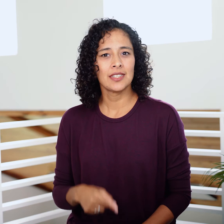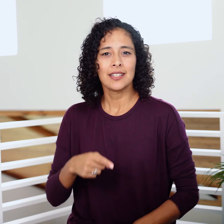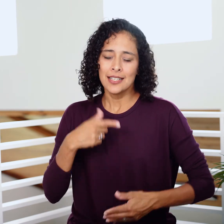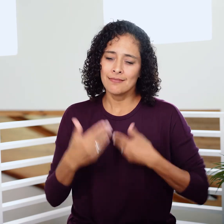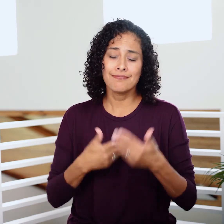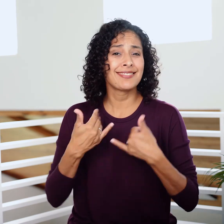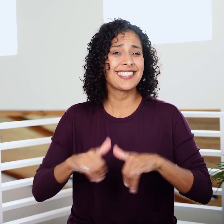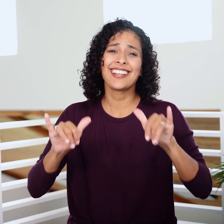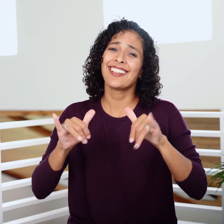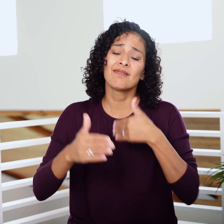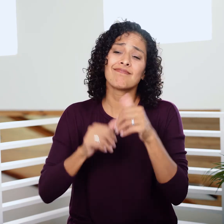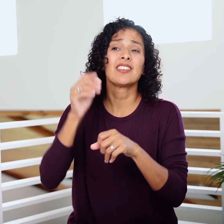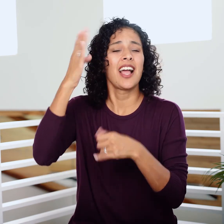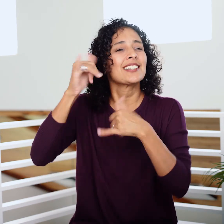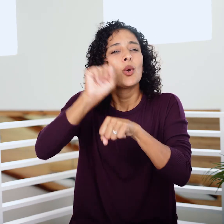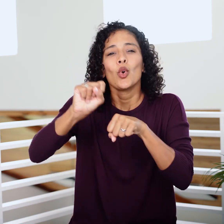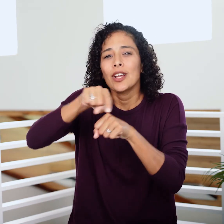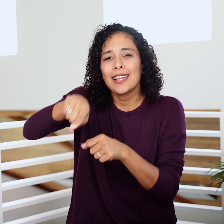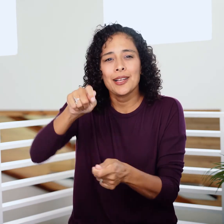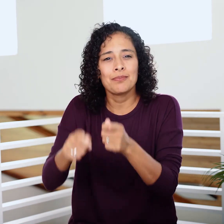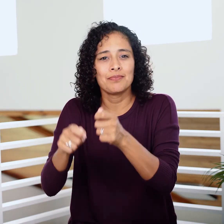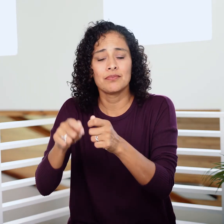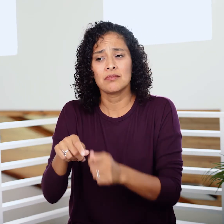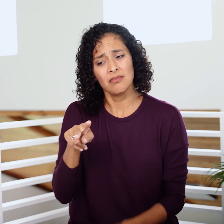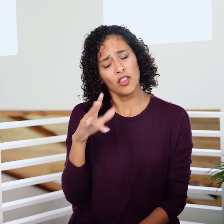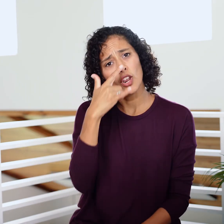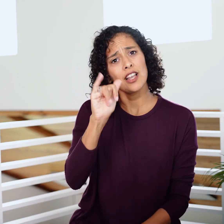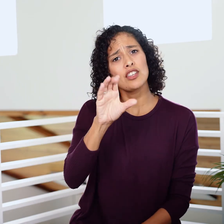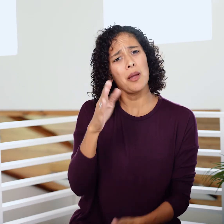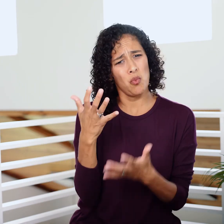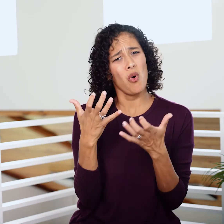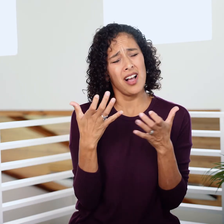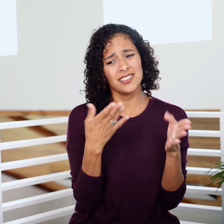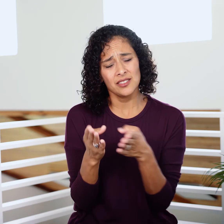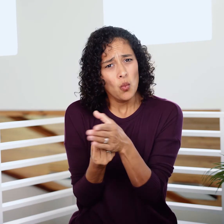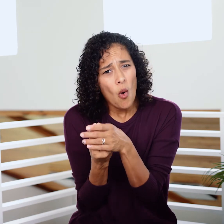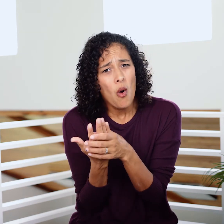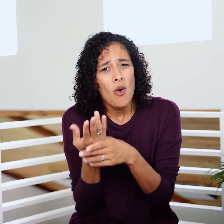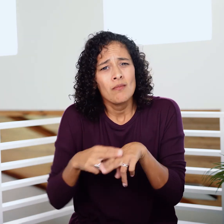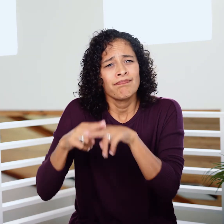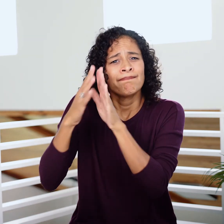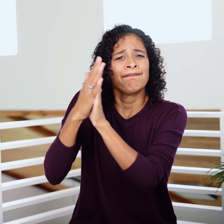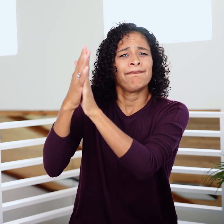But God never gives up on Jacob and will complete His work with him. And it seems like Jacob is starting to want to grow in that direction,